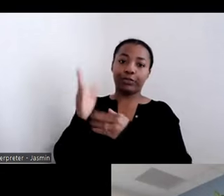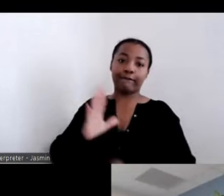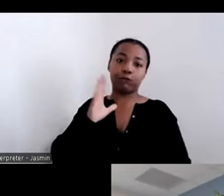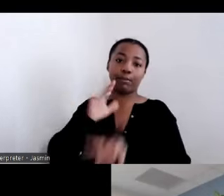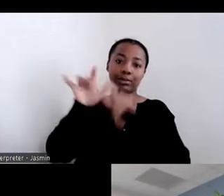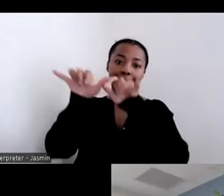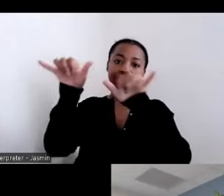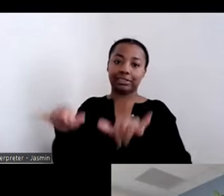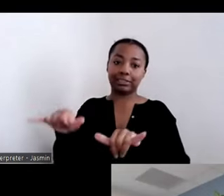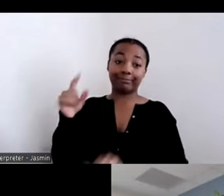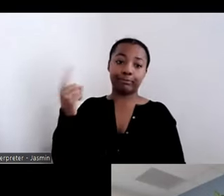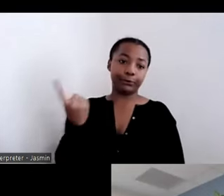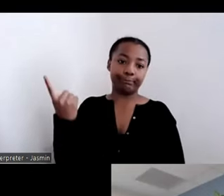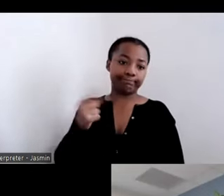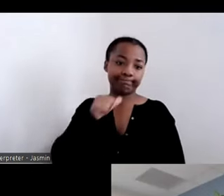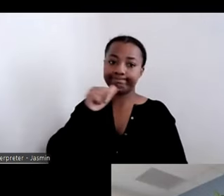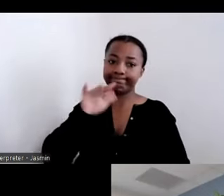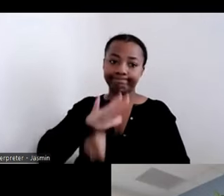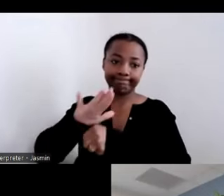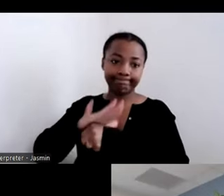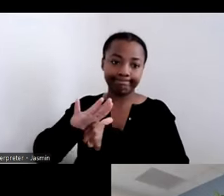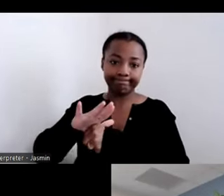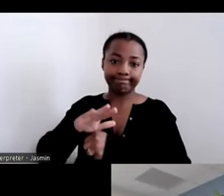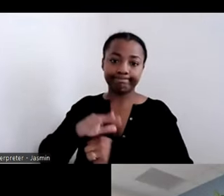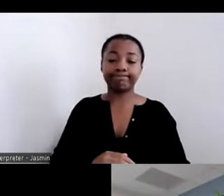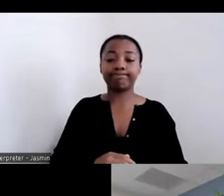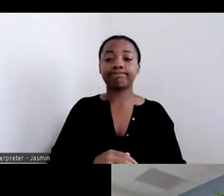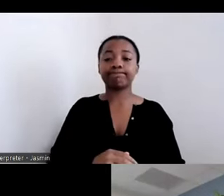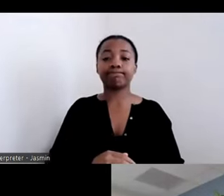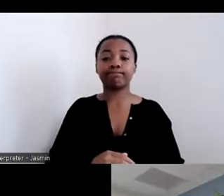The […] of their success has […].